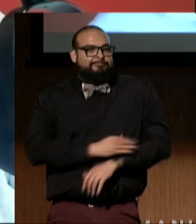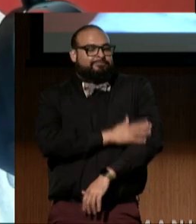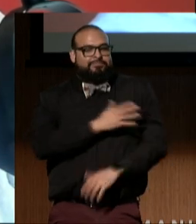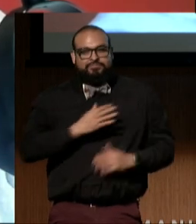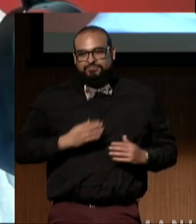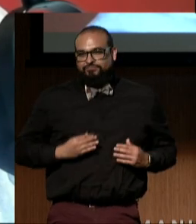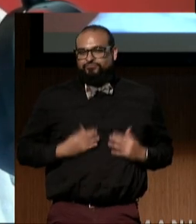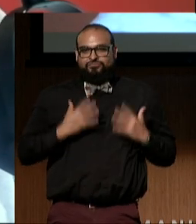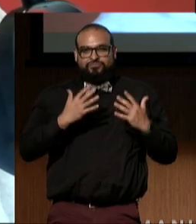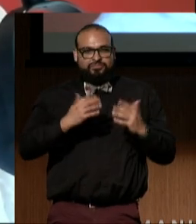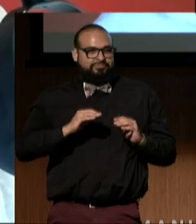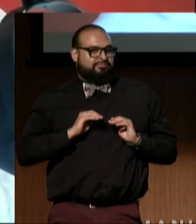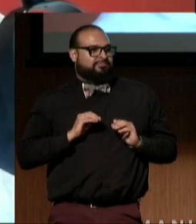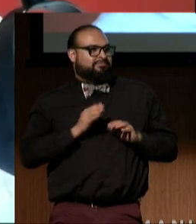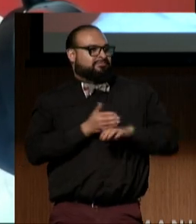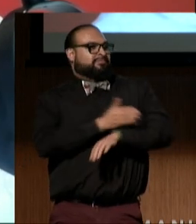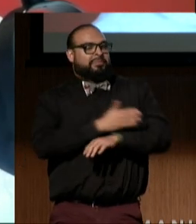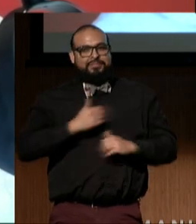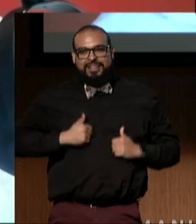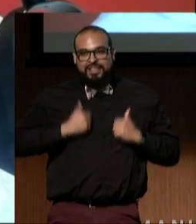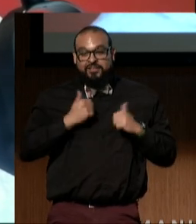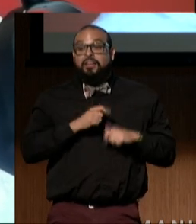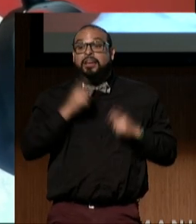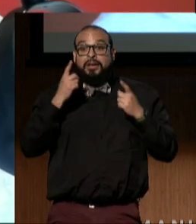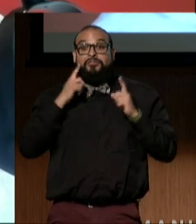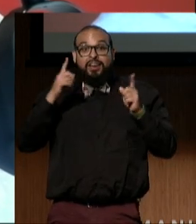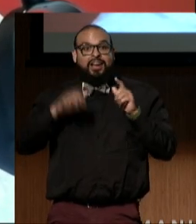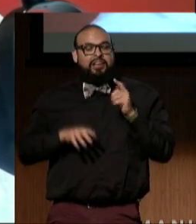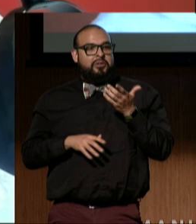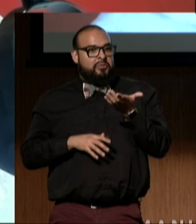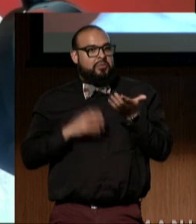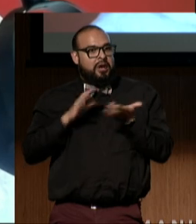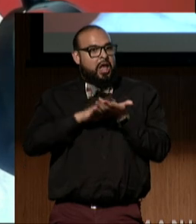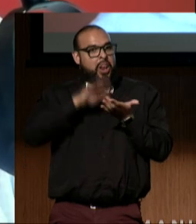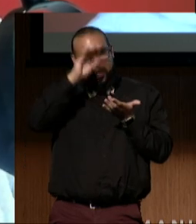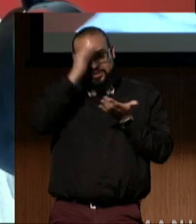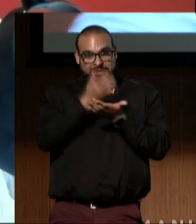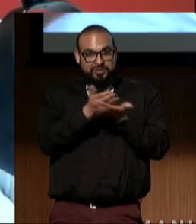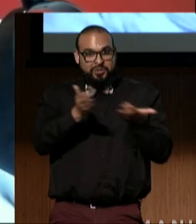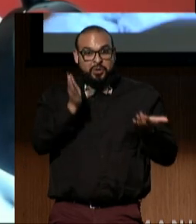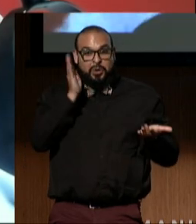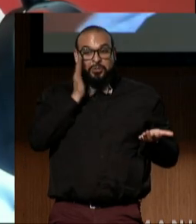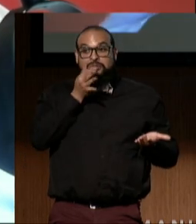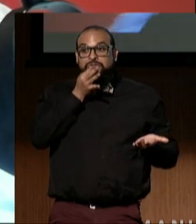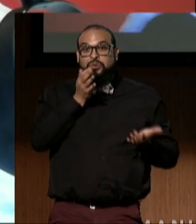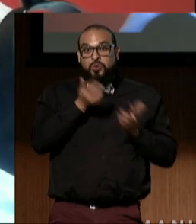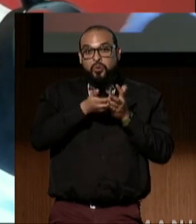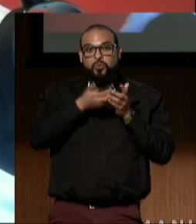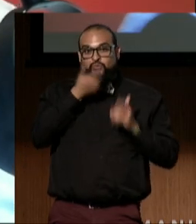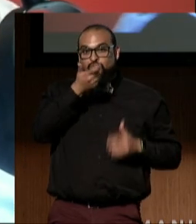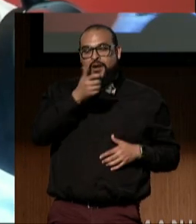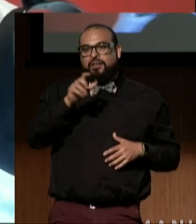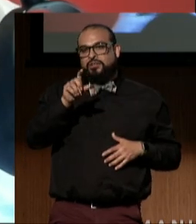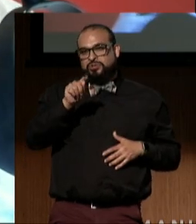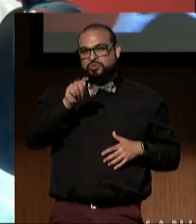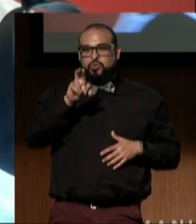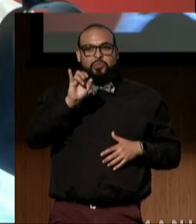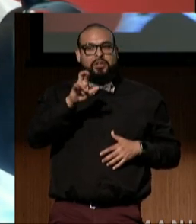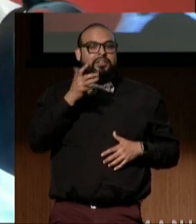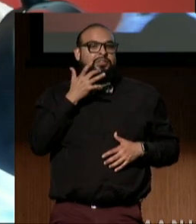Finally, I found out that you folks are about to see the trailer for a new documentary called "Patrice: The Movie."